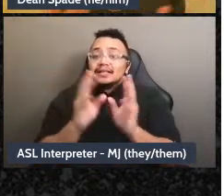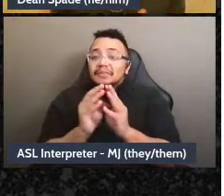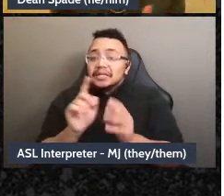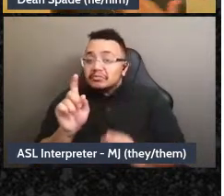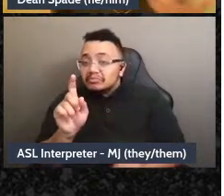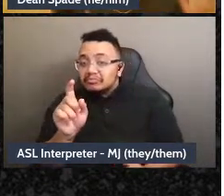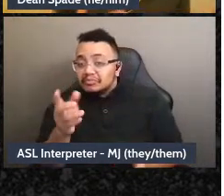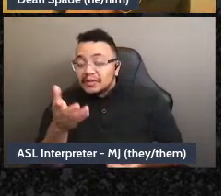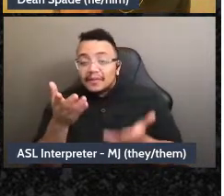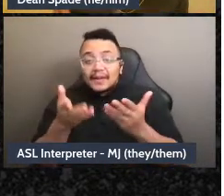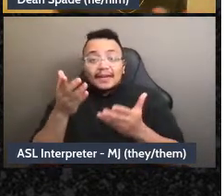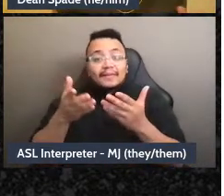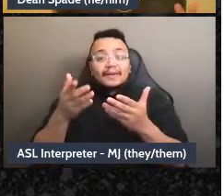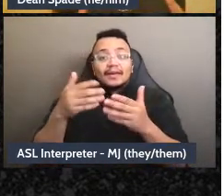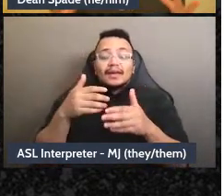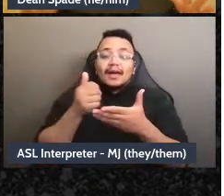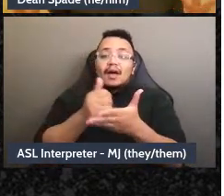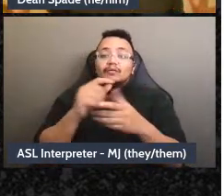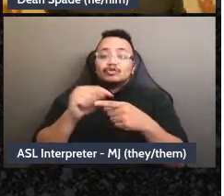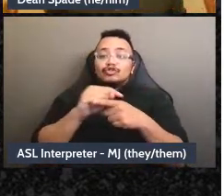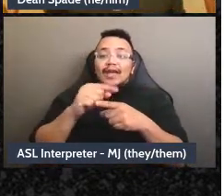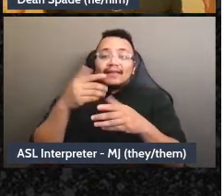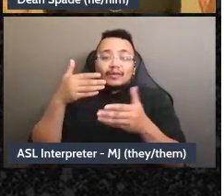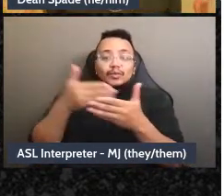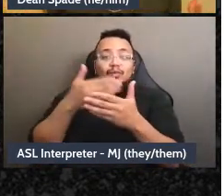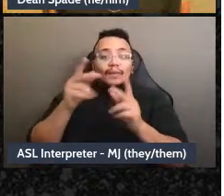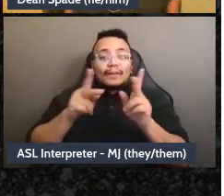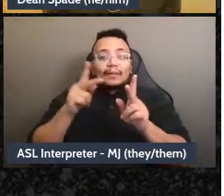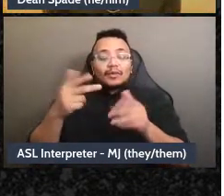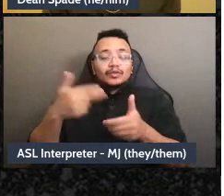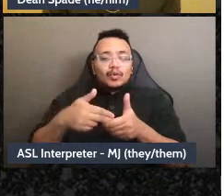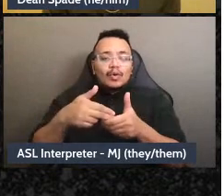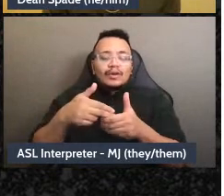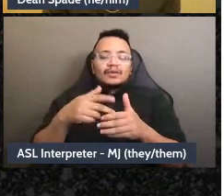help train the next new people who are entering so that we move people towards more and more and more